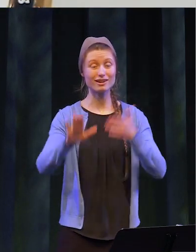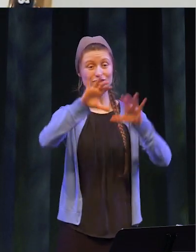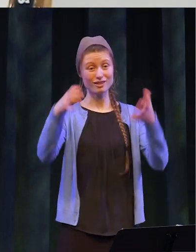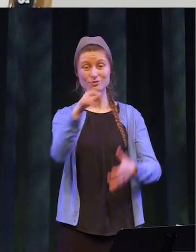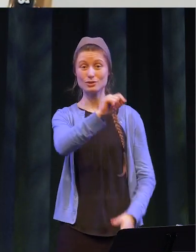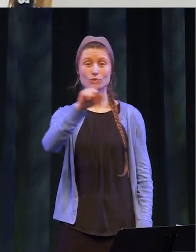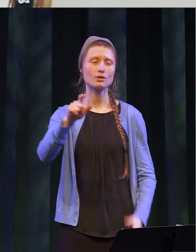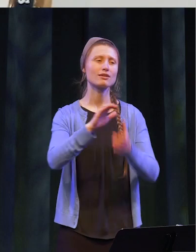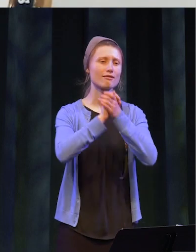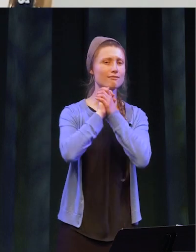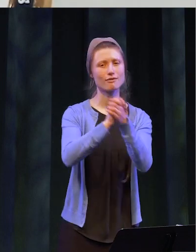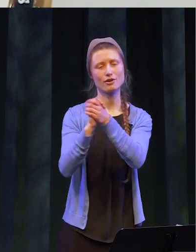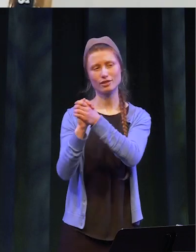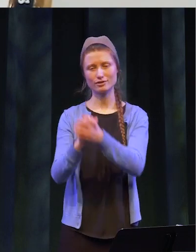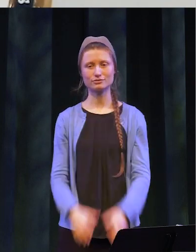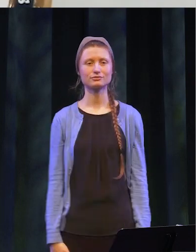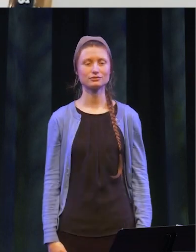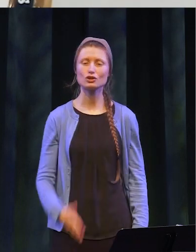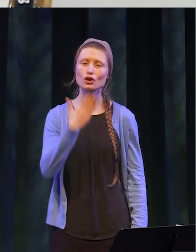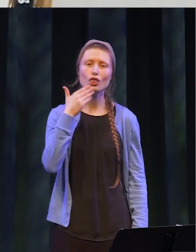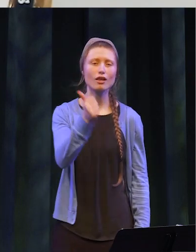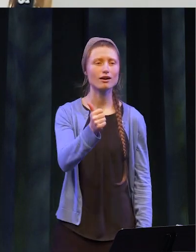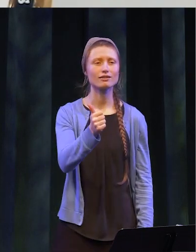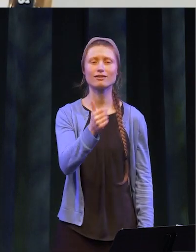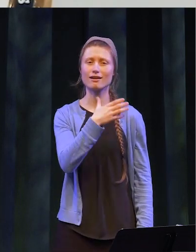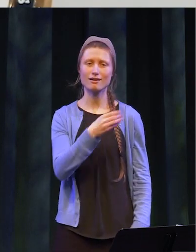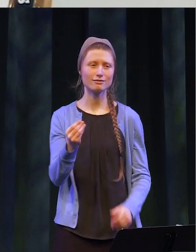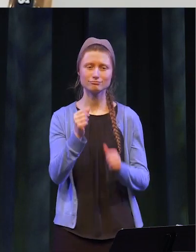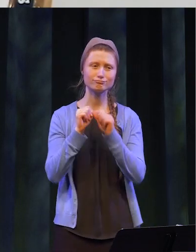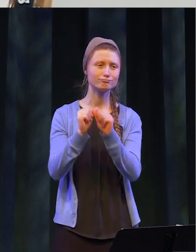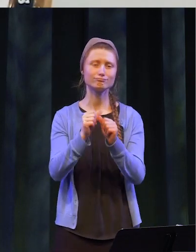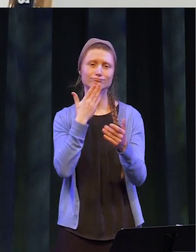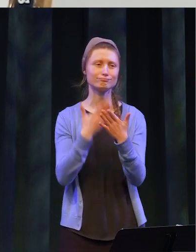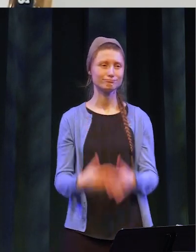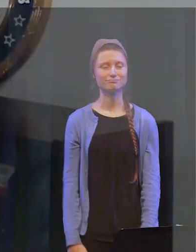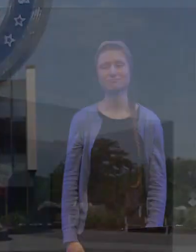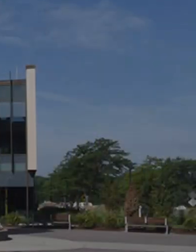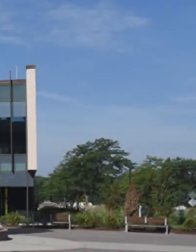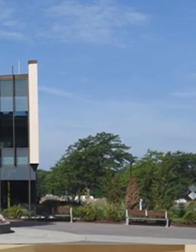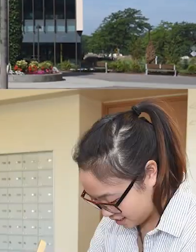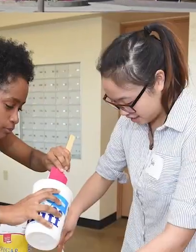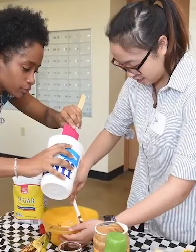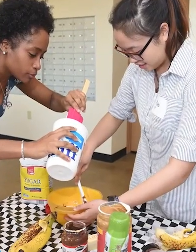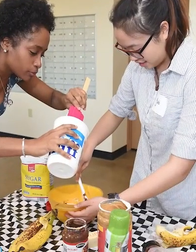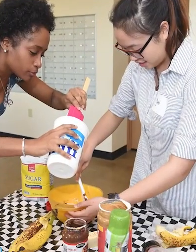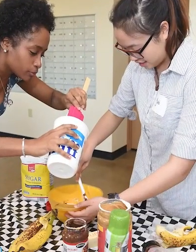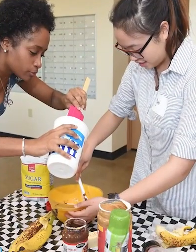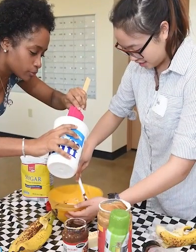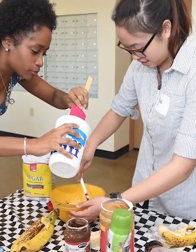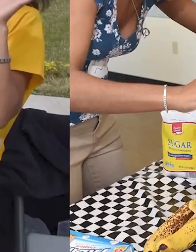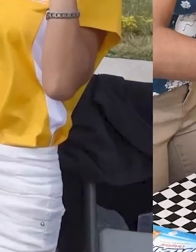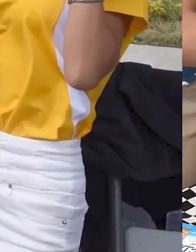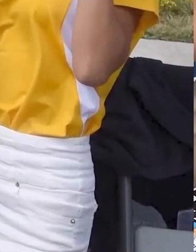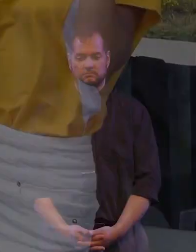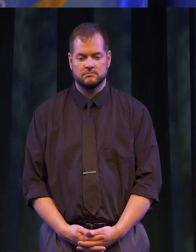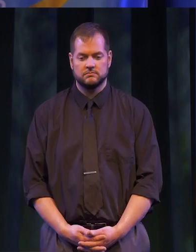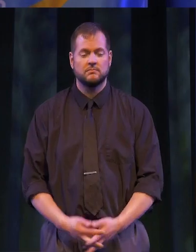Class of 2021, congratulations, good luck, and Godspeed.